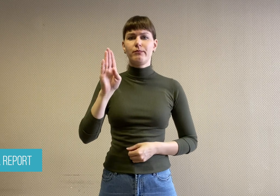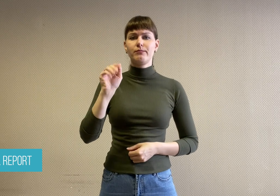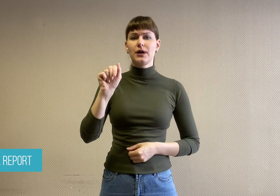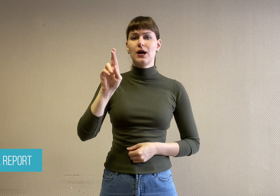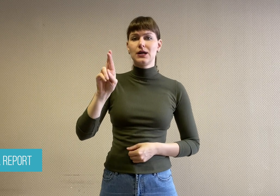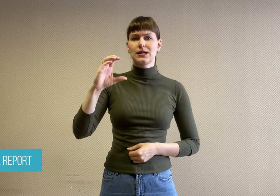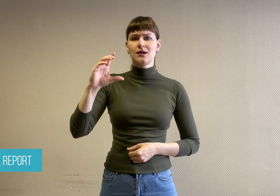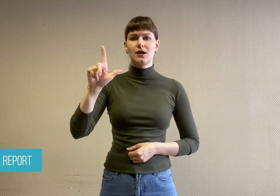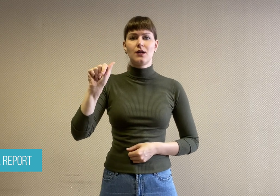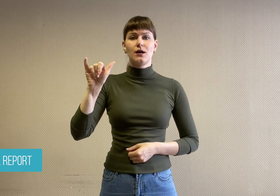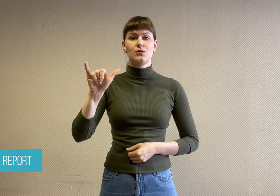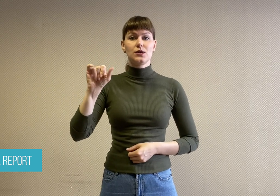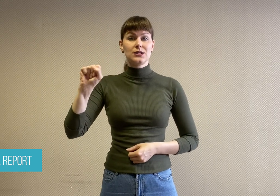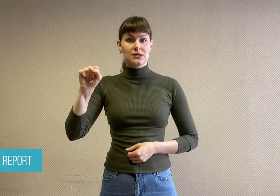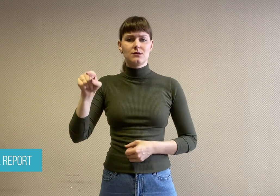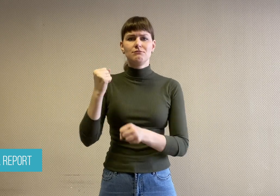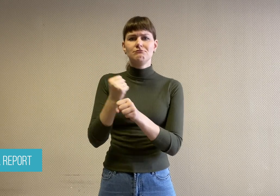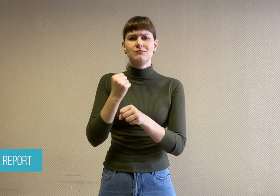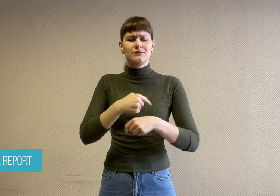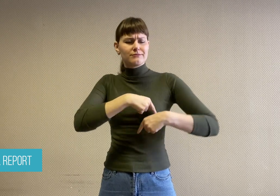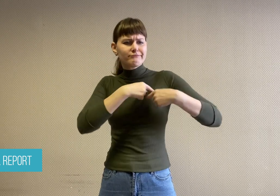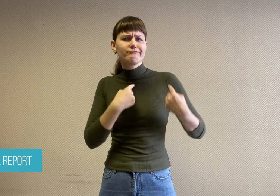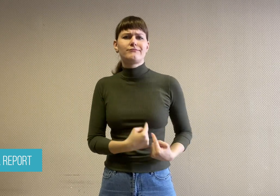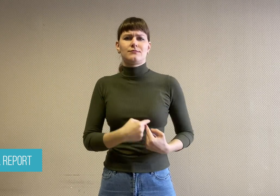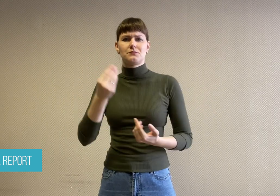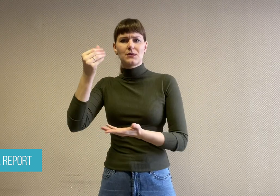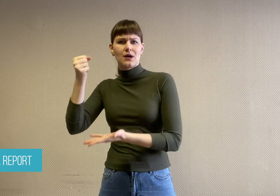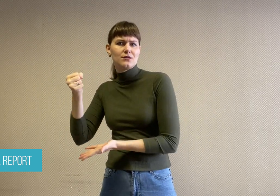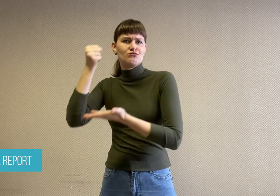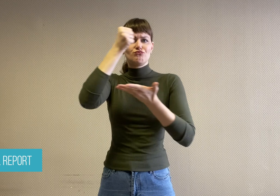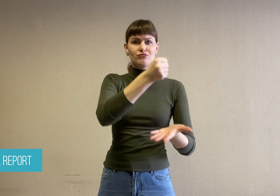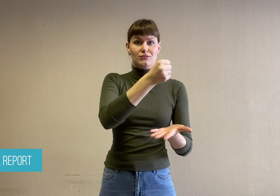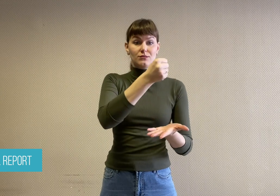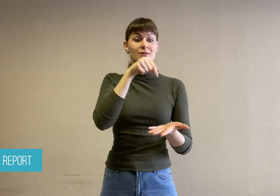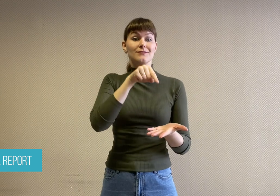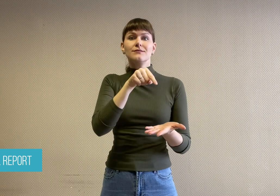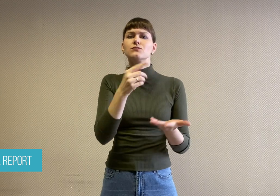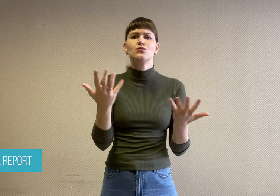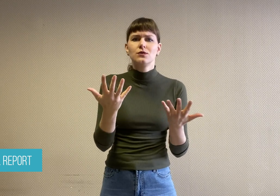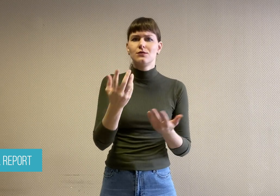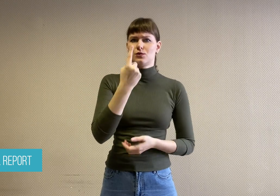has made a £100,000 donation to a North East charity to support